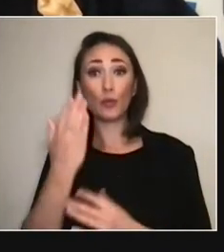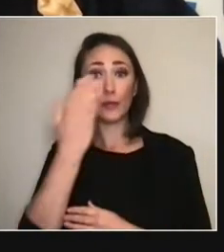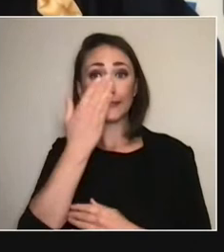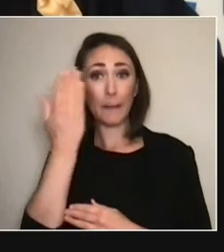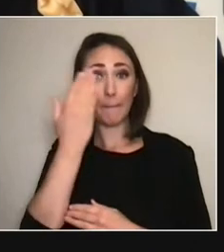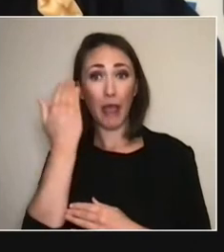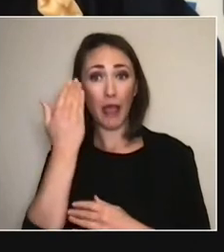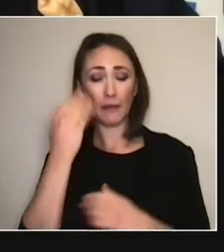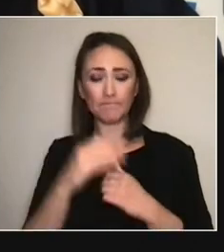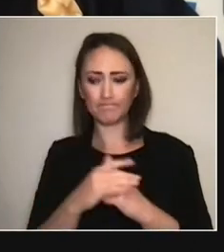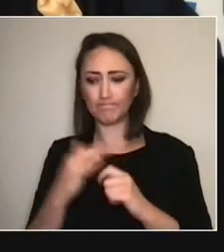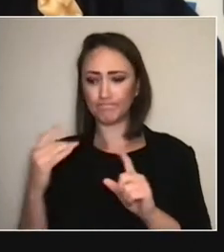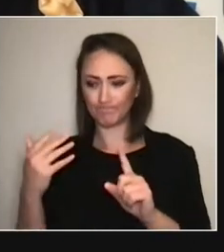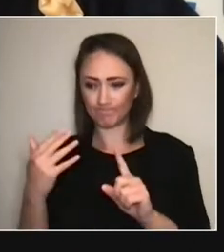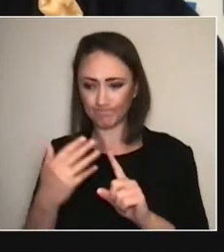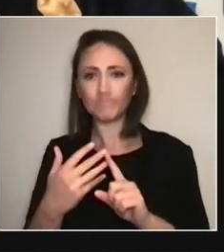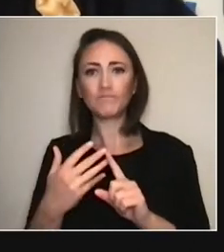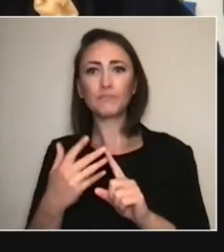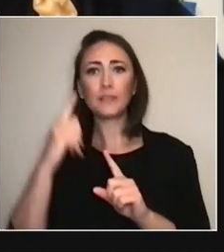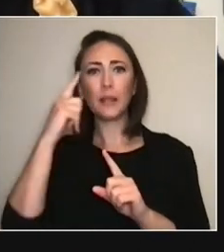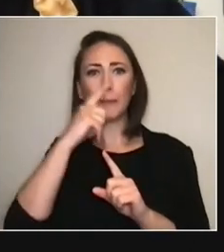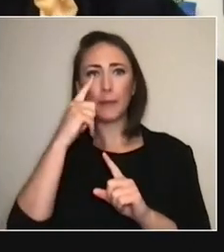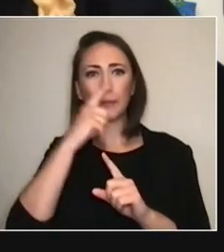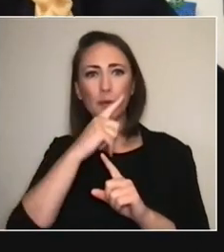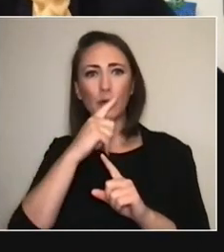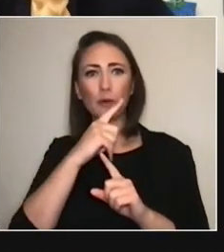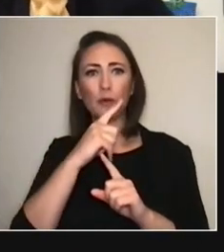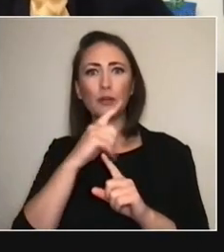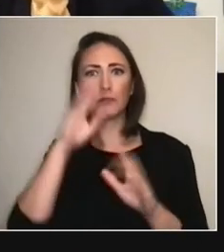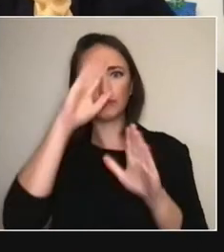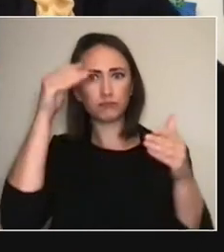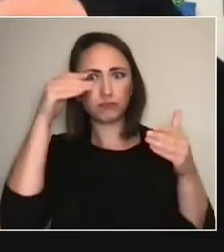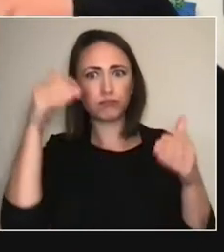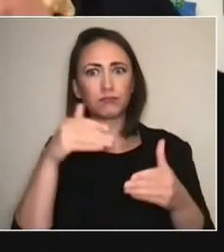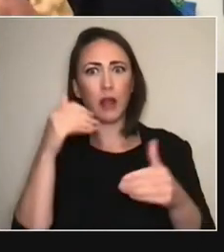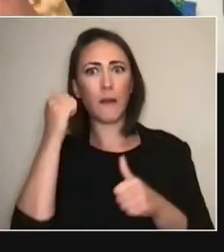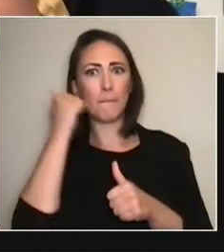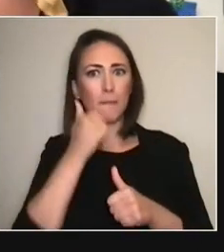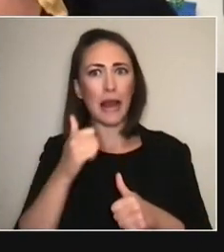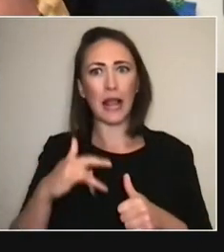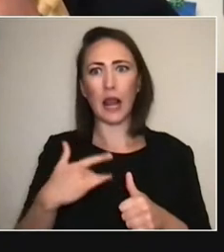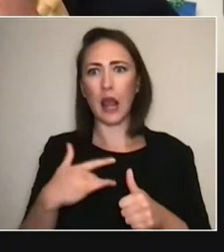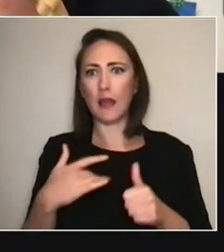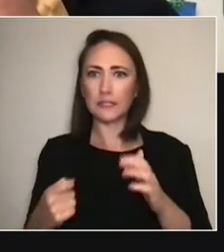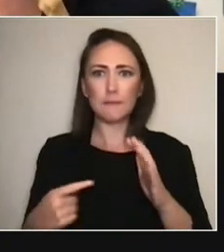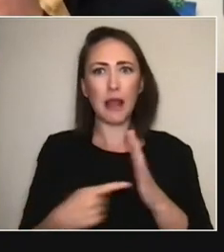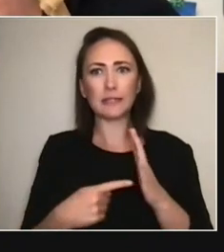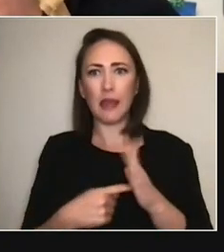with everyone's attention to the Black Lives Matter movement, with the artists in Kenya being...